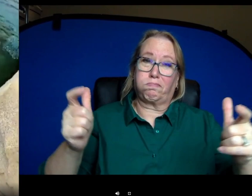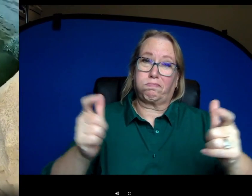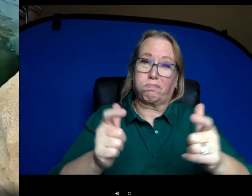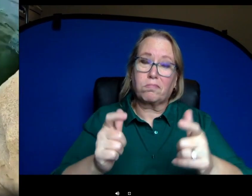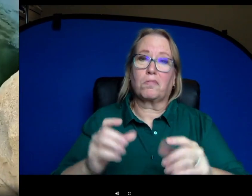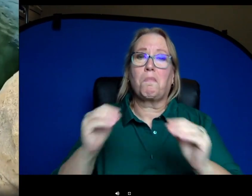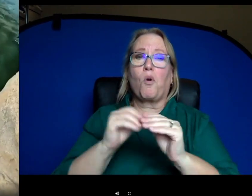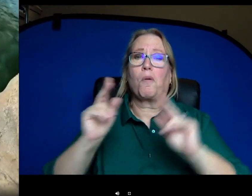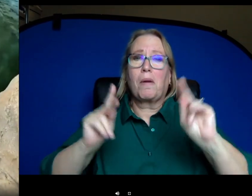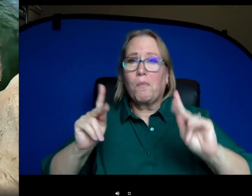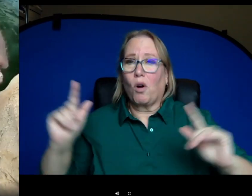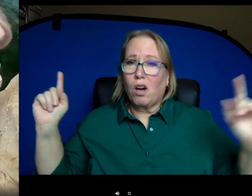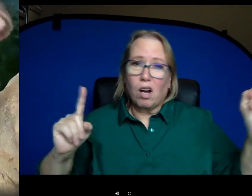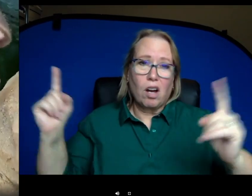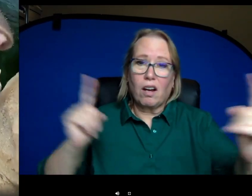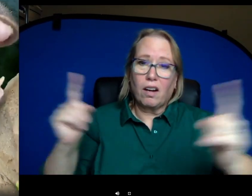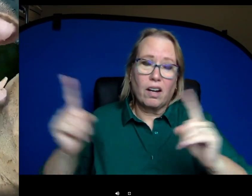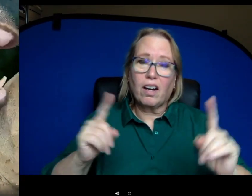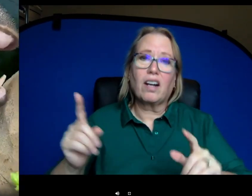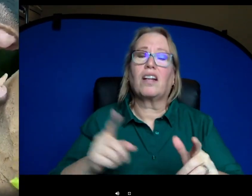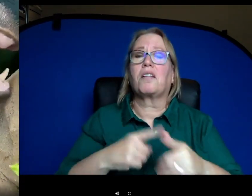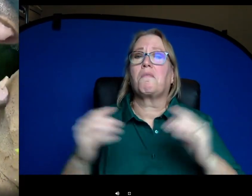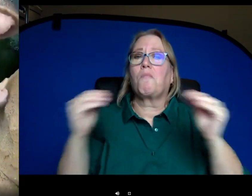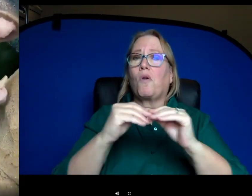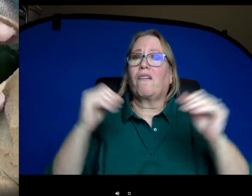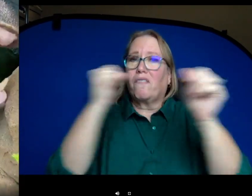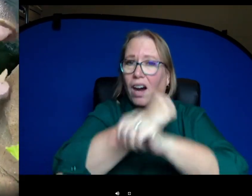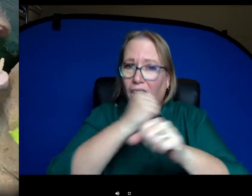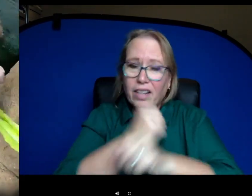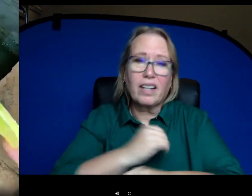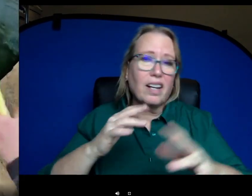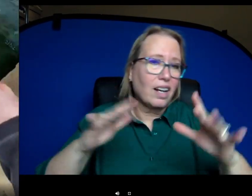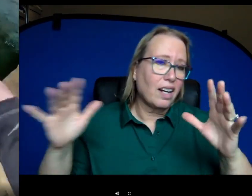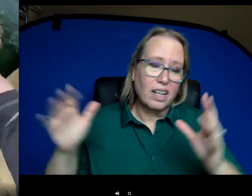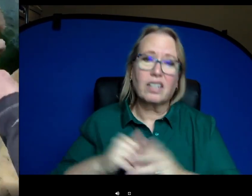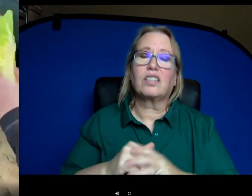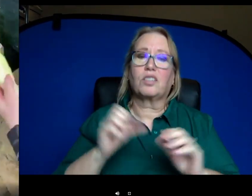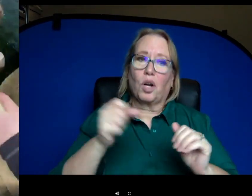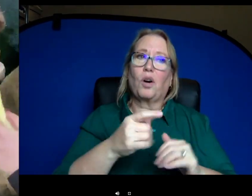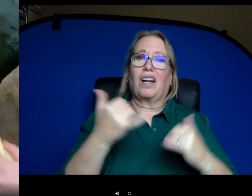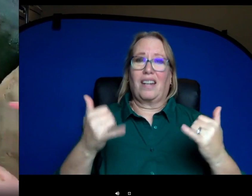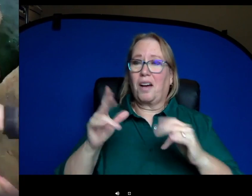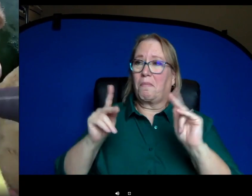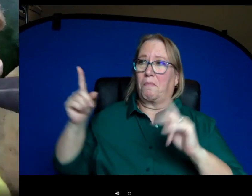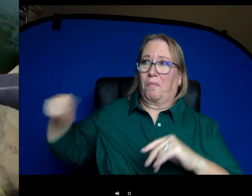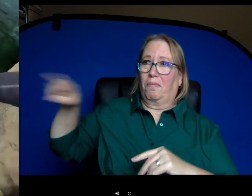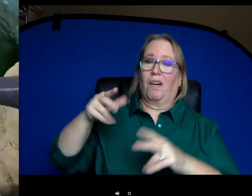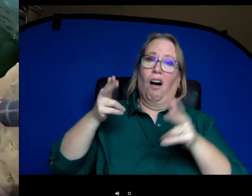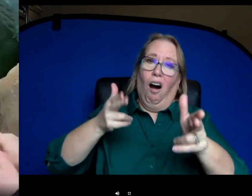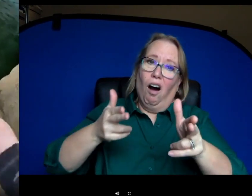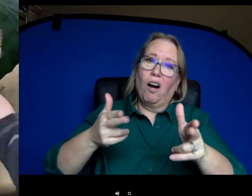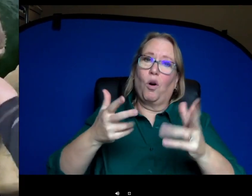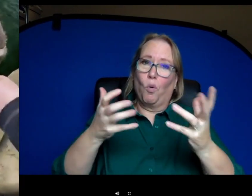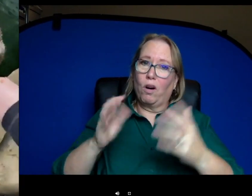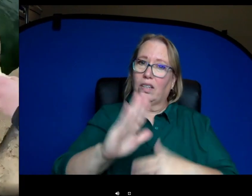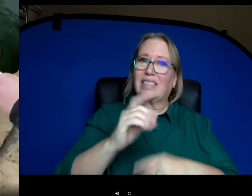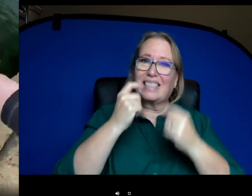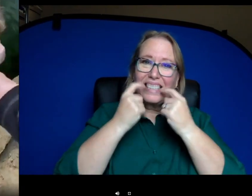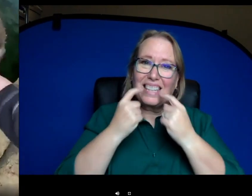human contact happens and then more conflict happens. So these guys are actually being hunted now for their teeth. It is ivory just like an